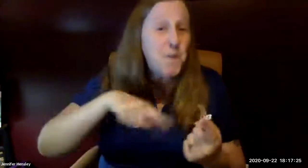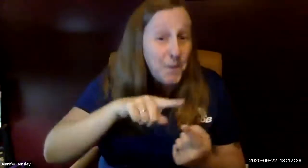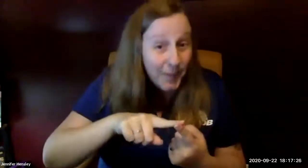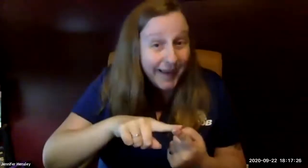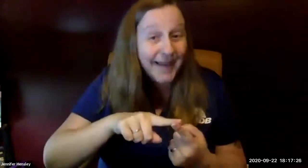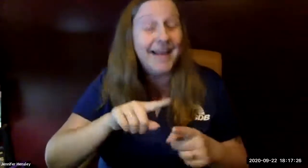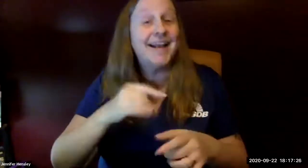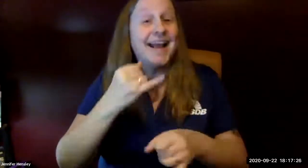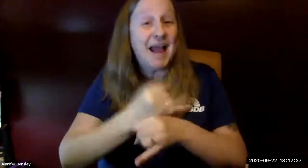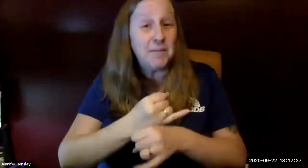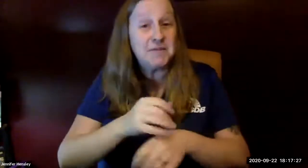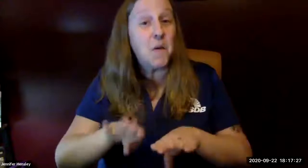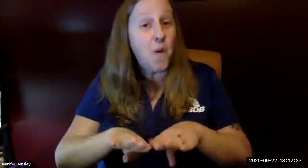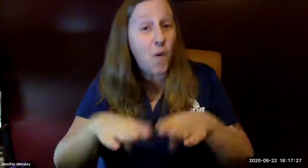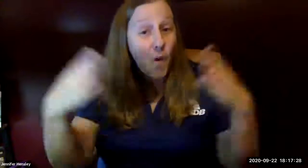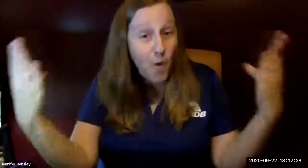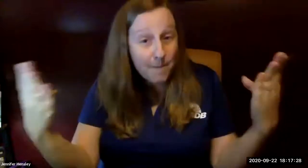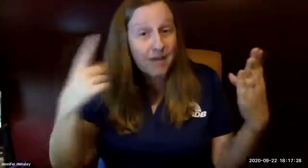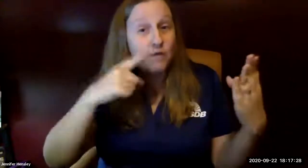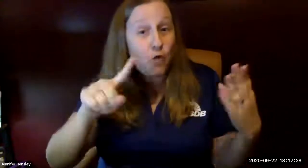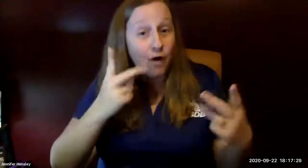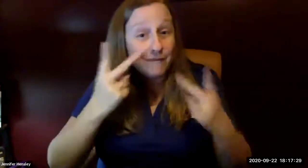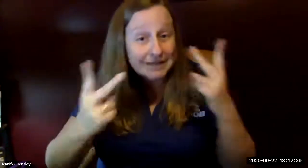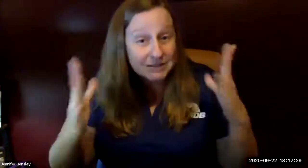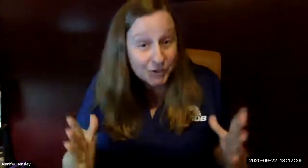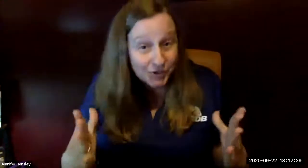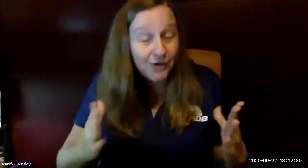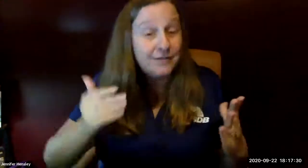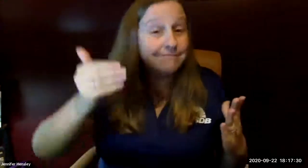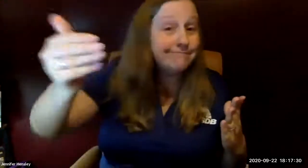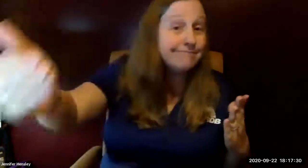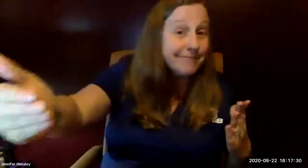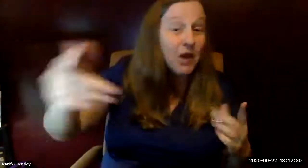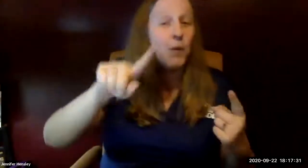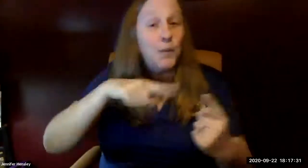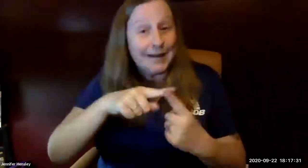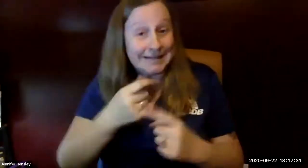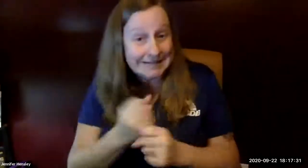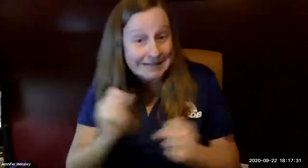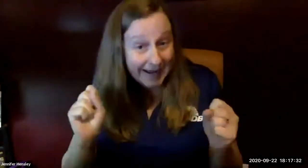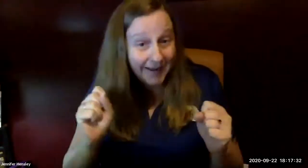suggest when the campus is open again for